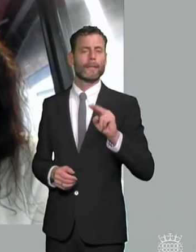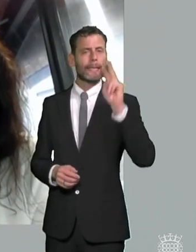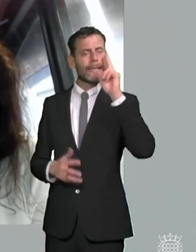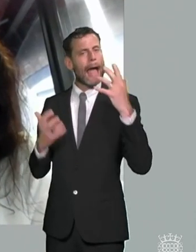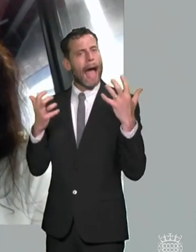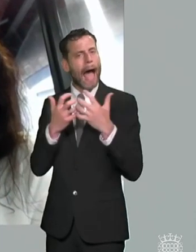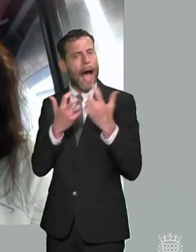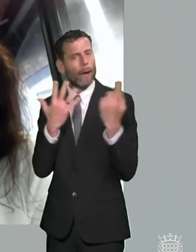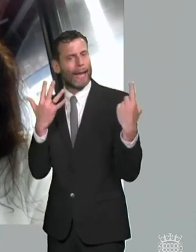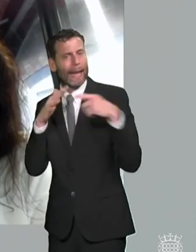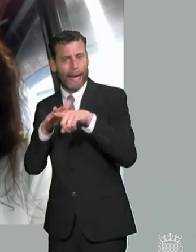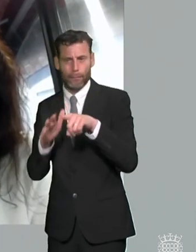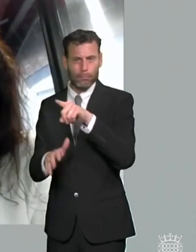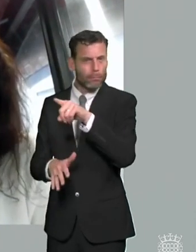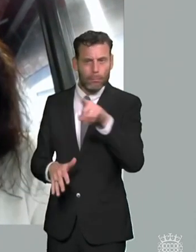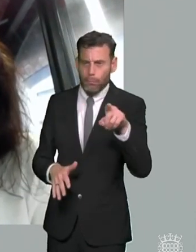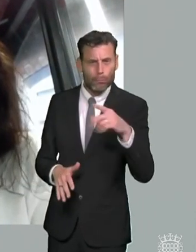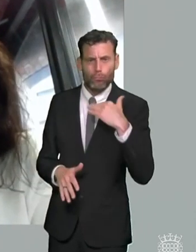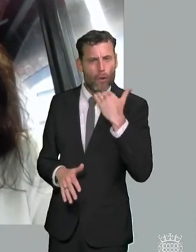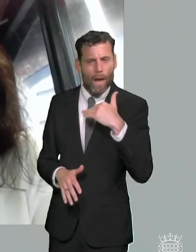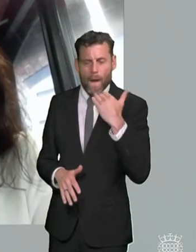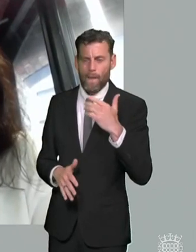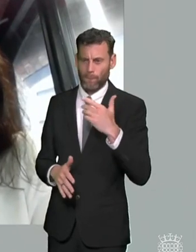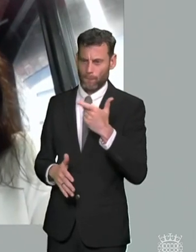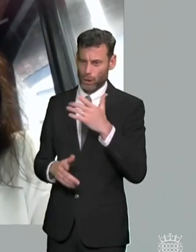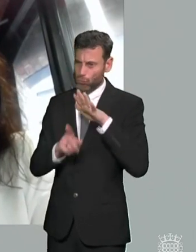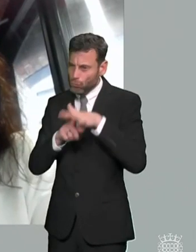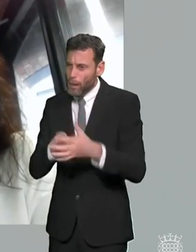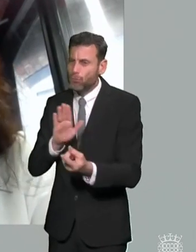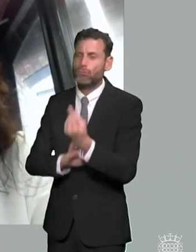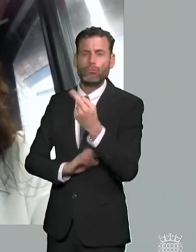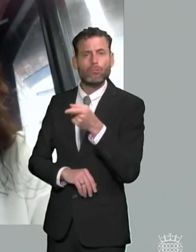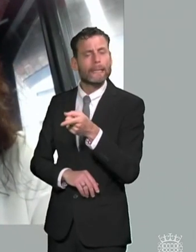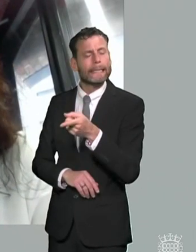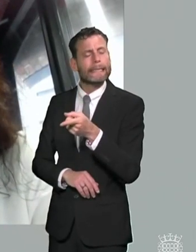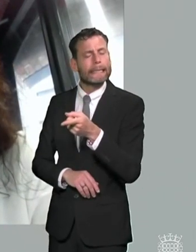of inclusion and ankle disability discrimination and there are there are some real concerns um